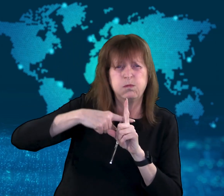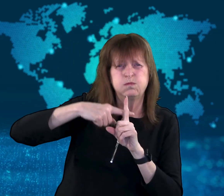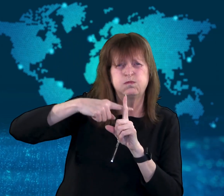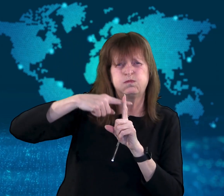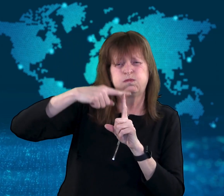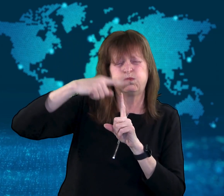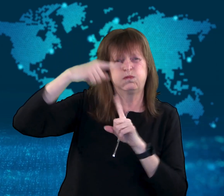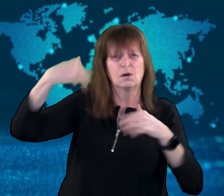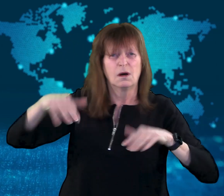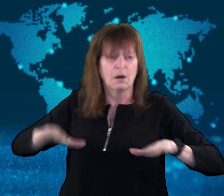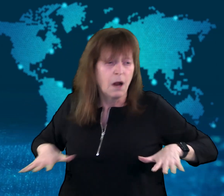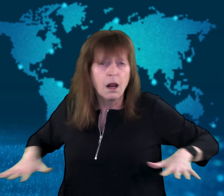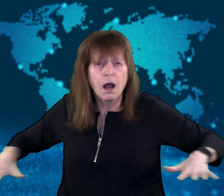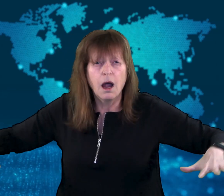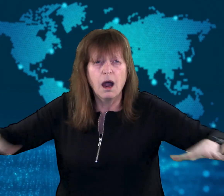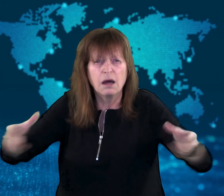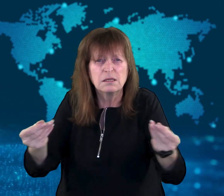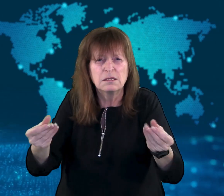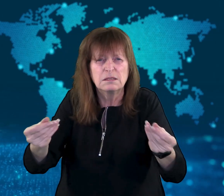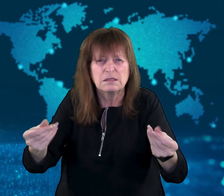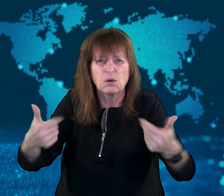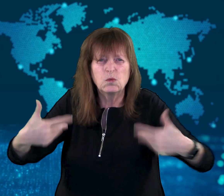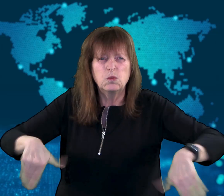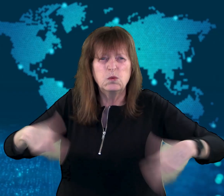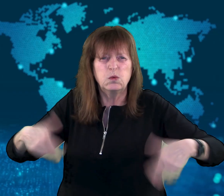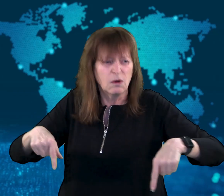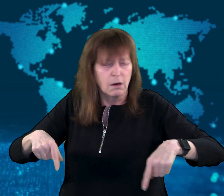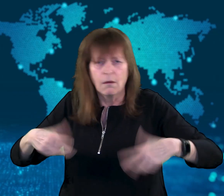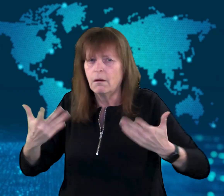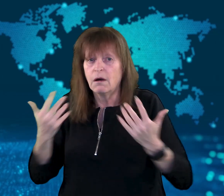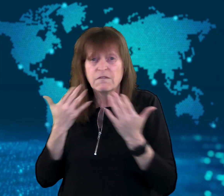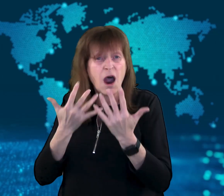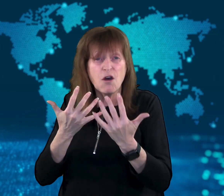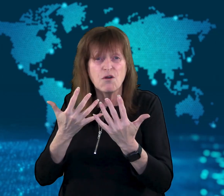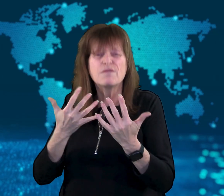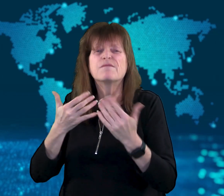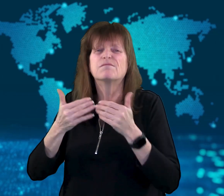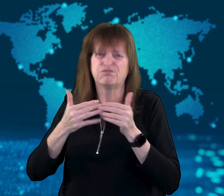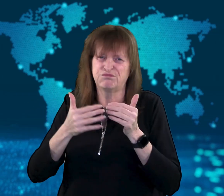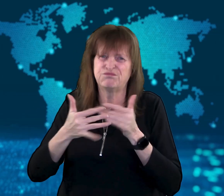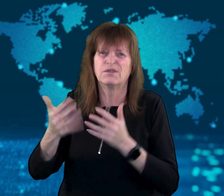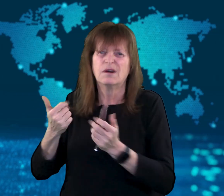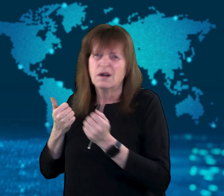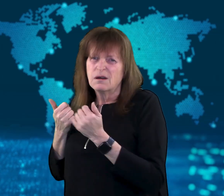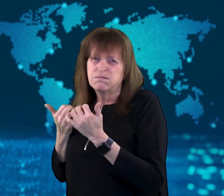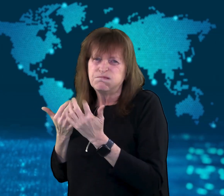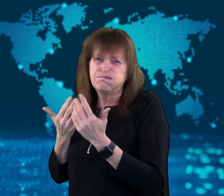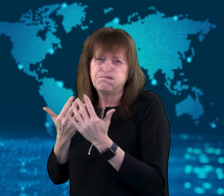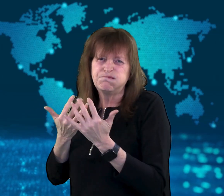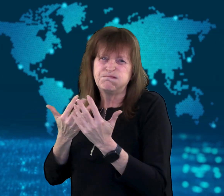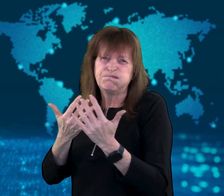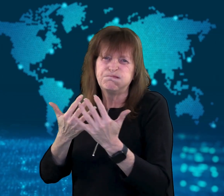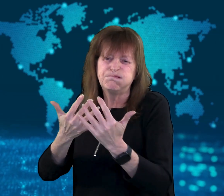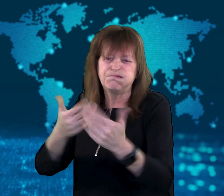High temperatures and drought are expected to continue, possibly making